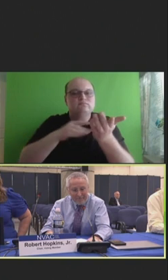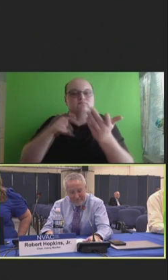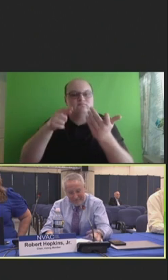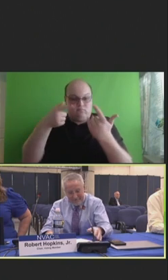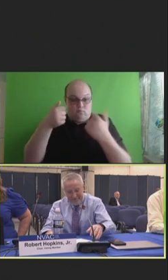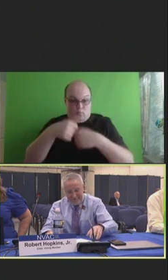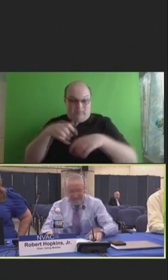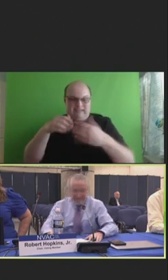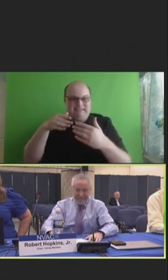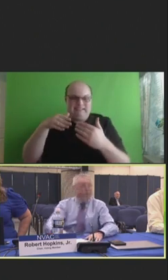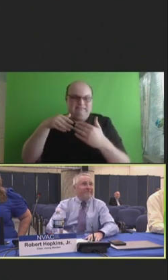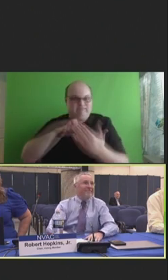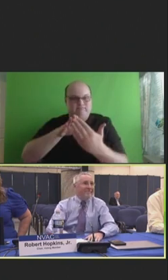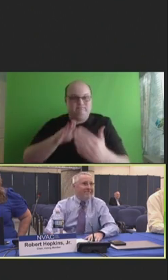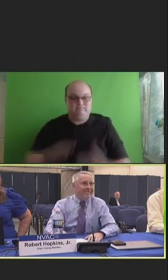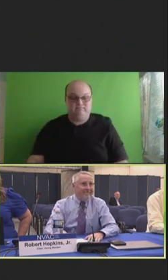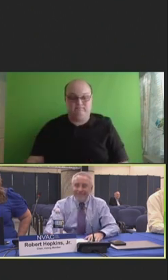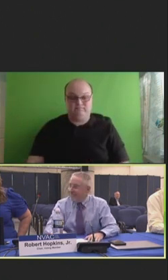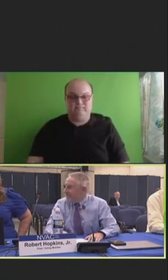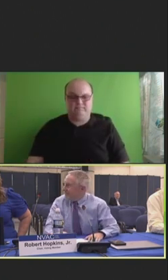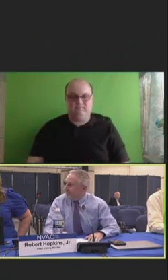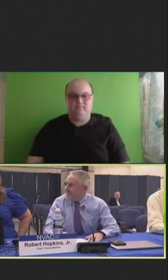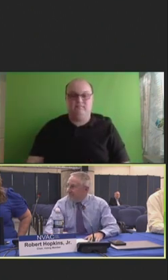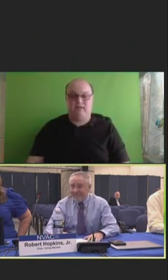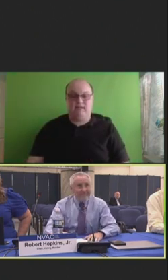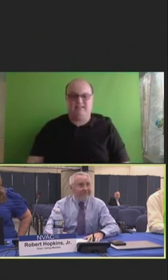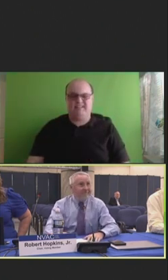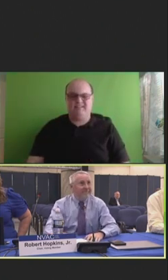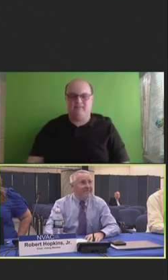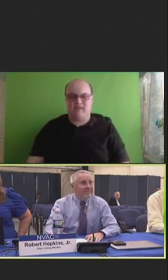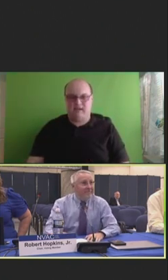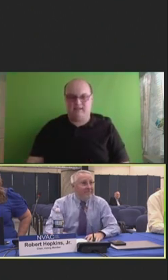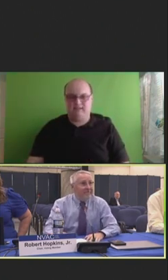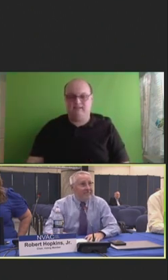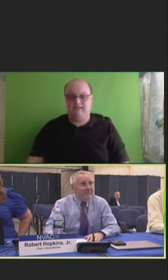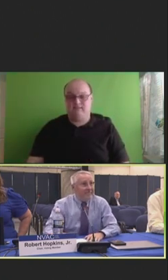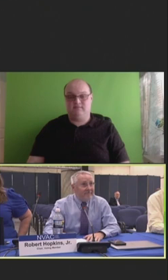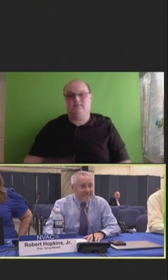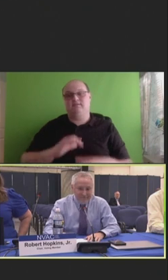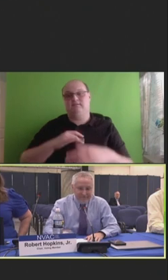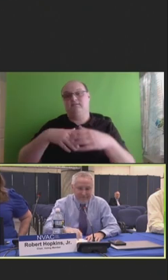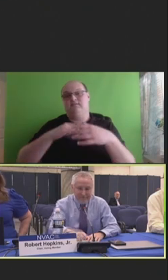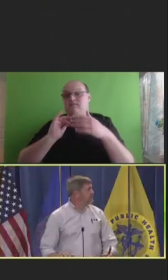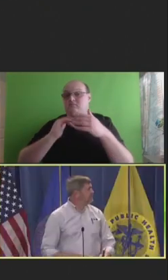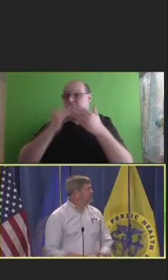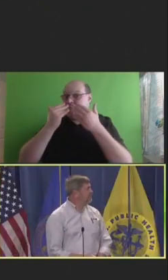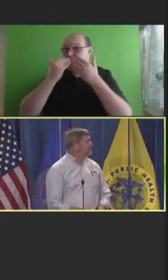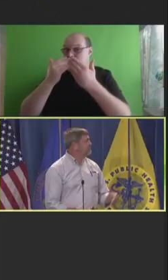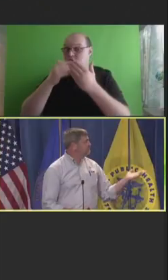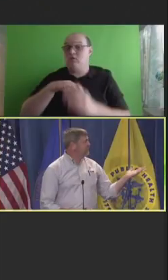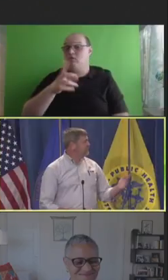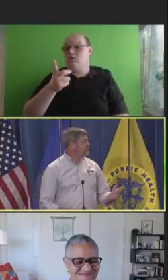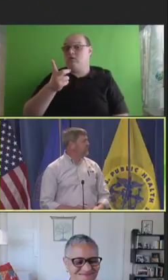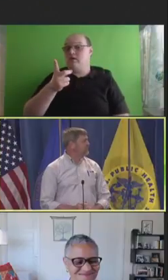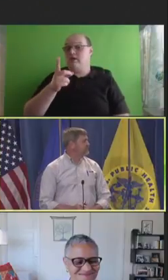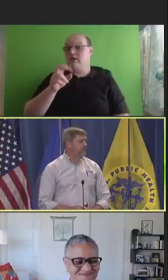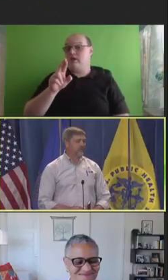Robert Swanson: Yeah. Good. Thank you. Thank you very much for your input. And Dr. Mullen, thank you so much.